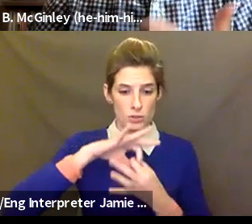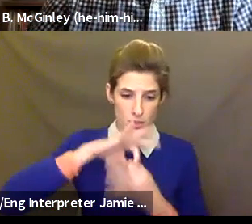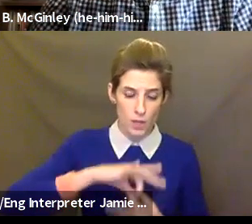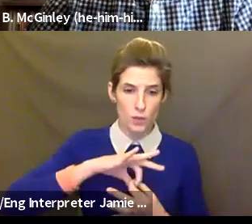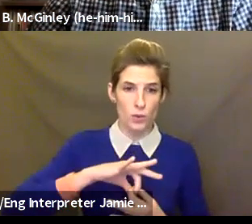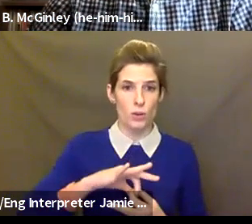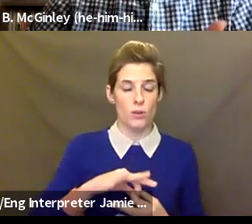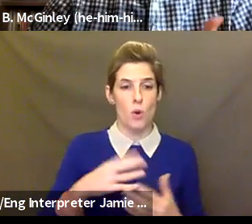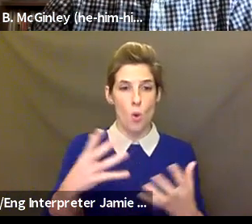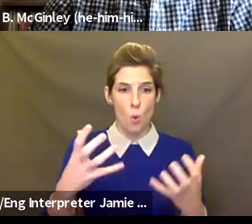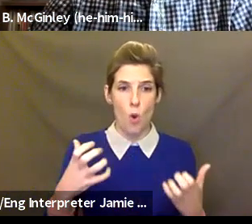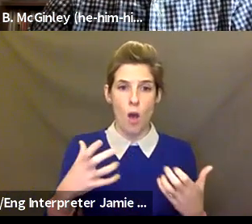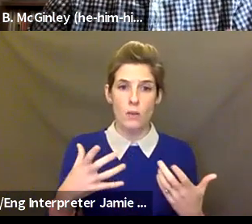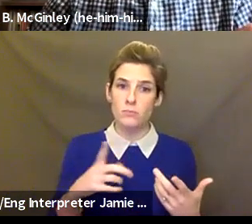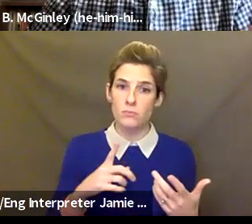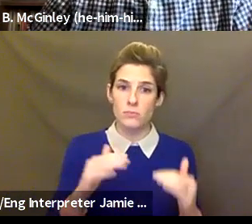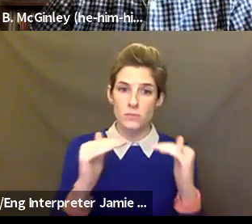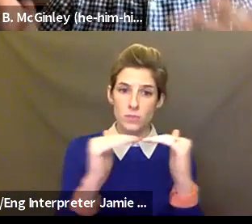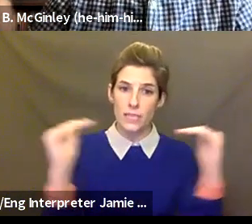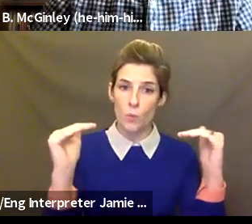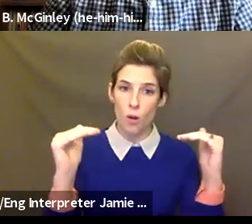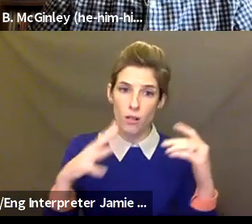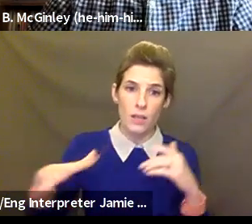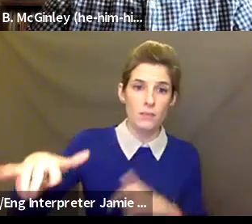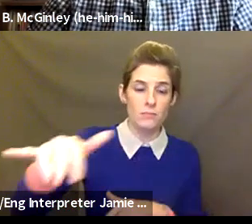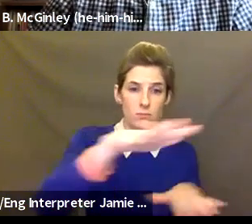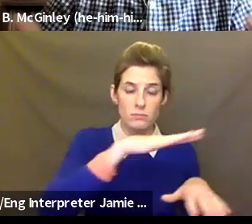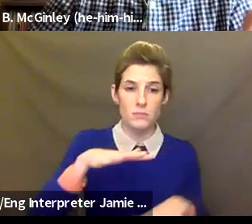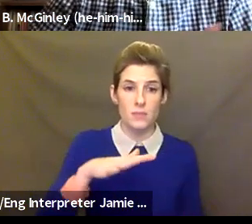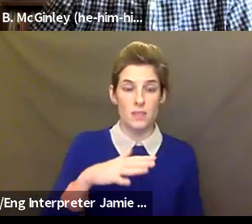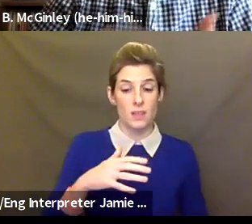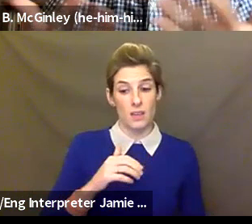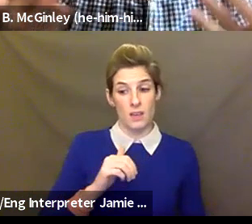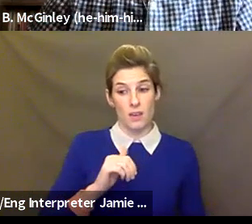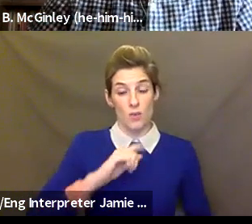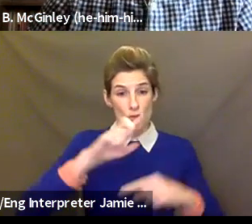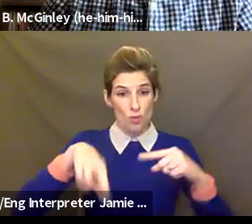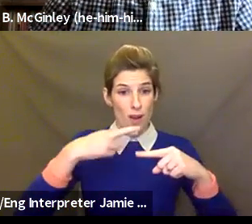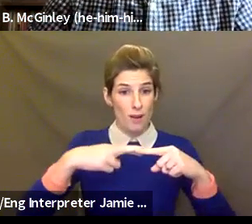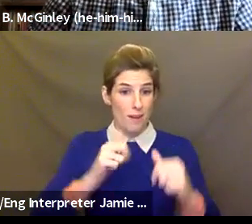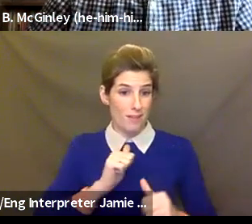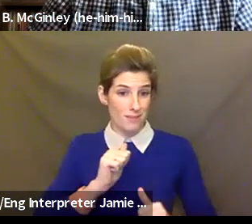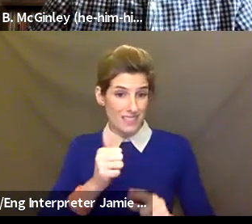a more equitable and just future, and, as a primarily white organization with a roster of a lot of white teaching